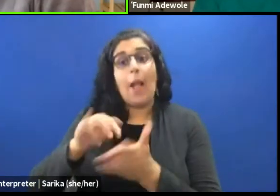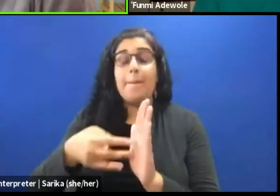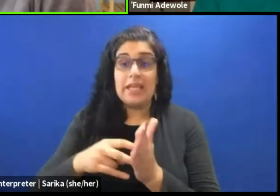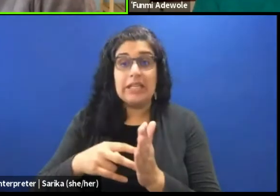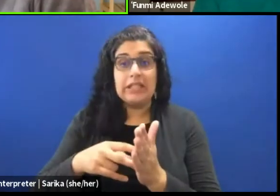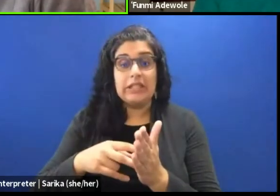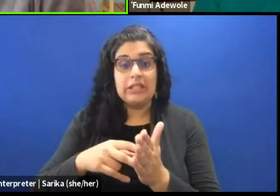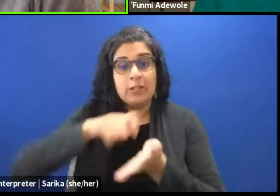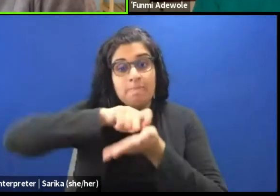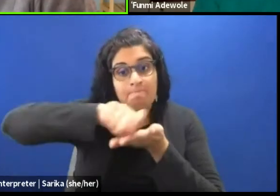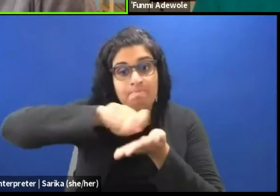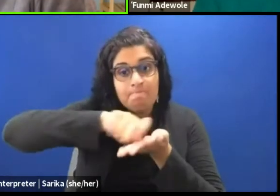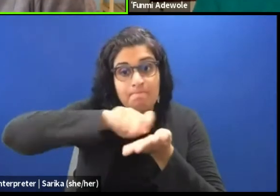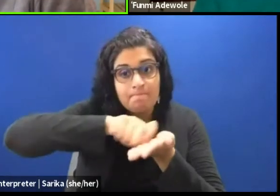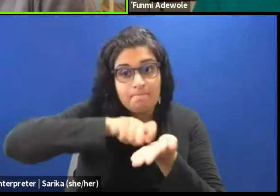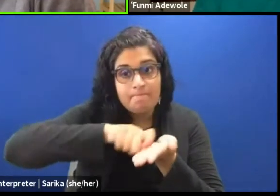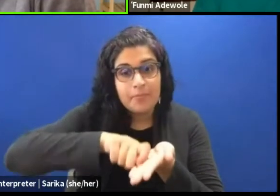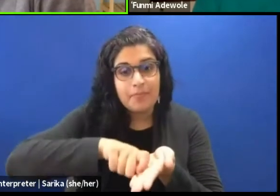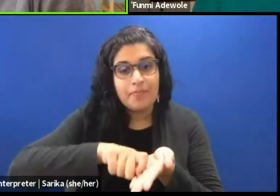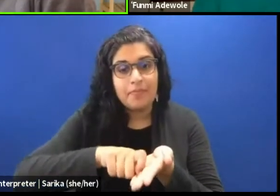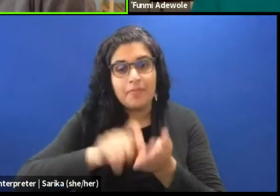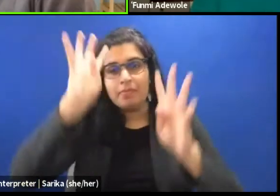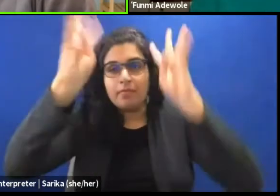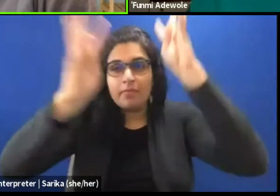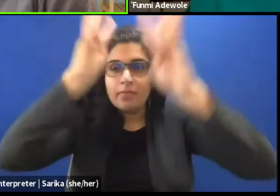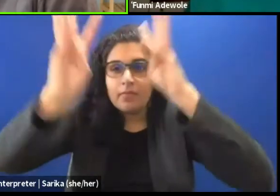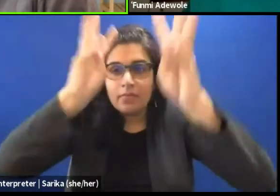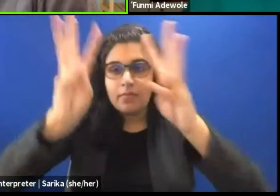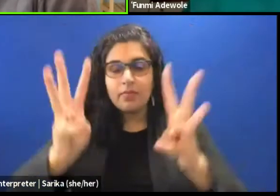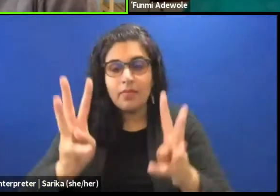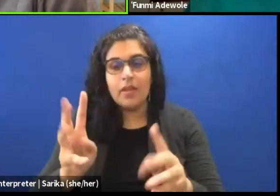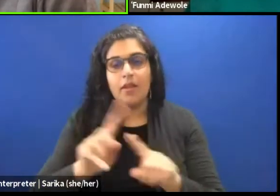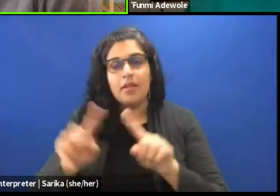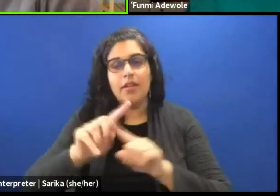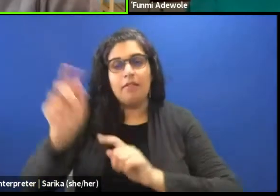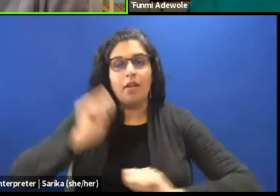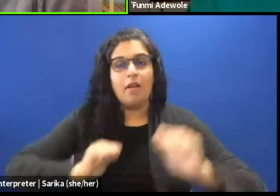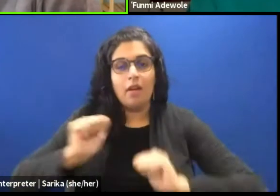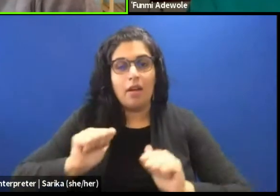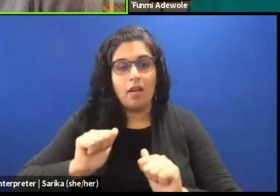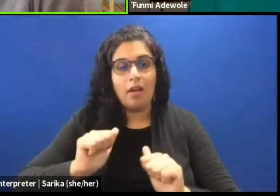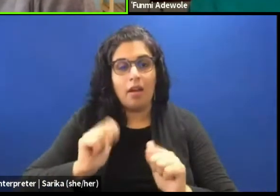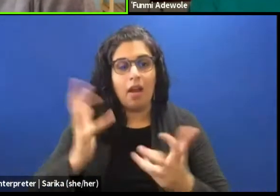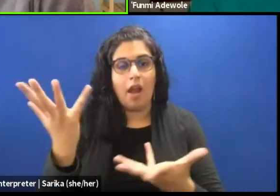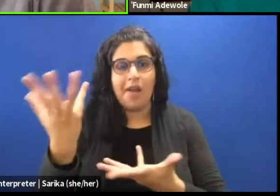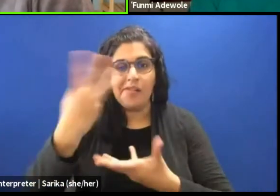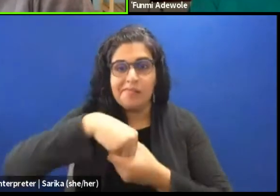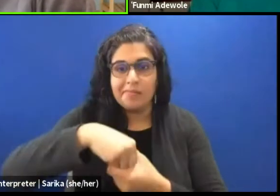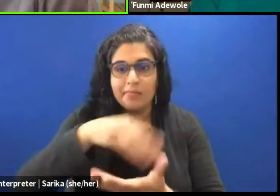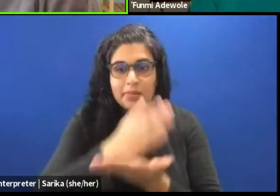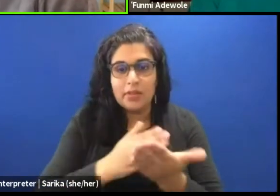of different theatrical components, some see it as a composition of text,